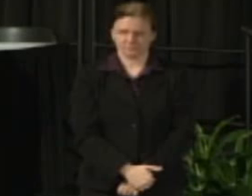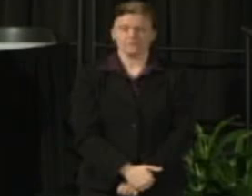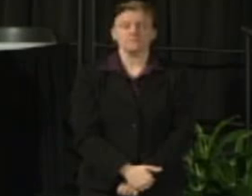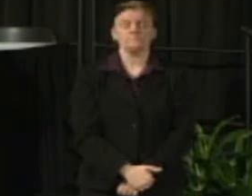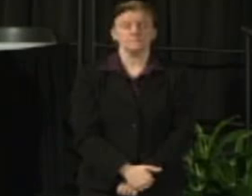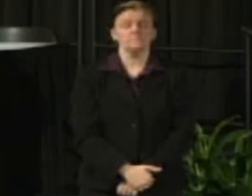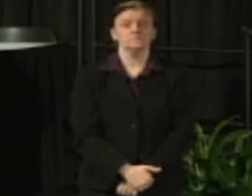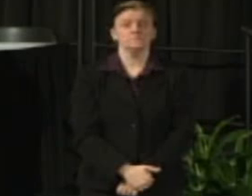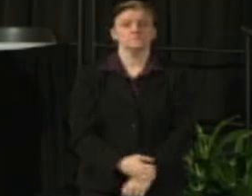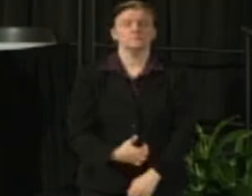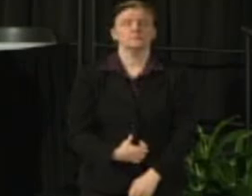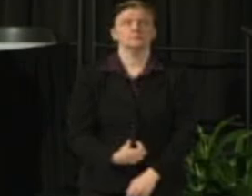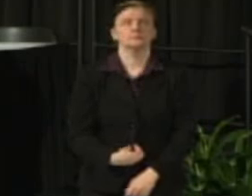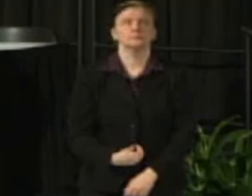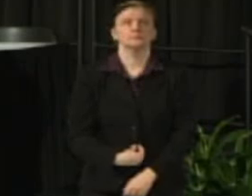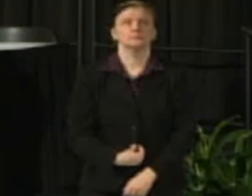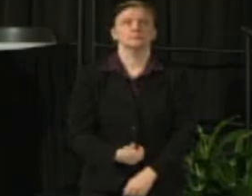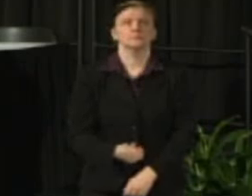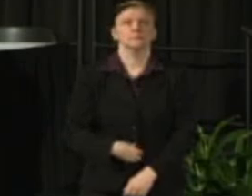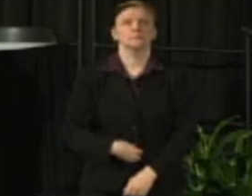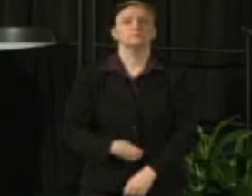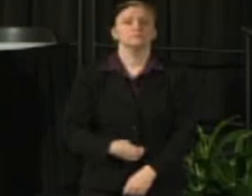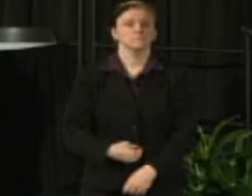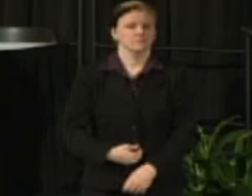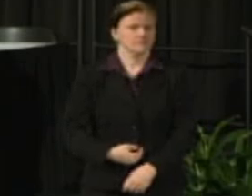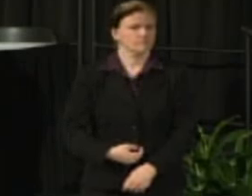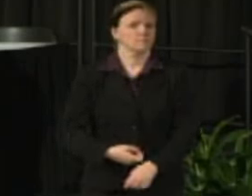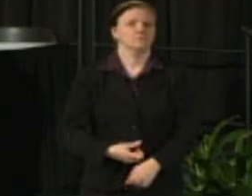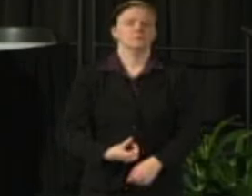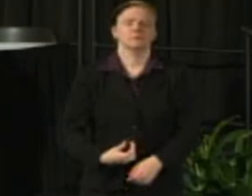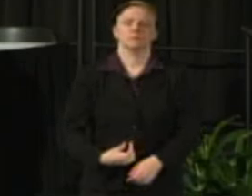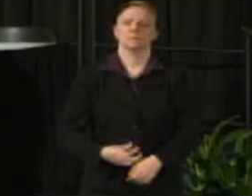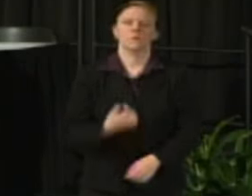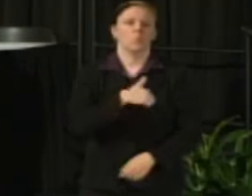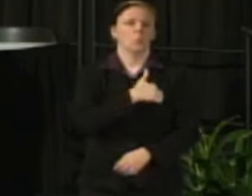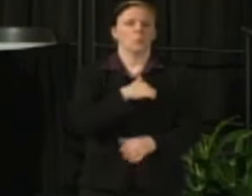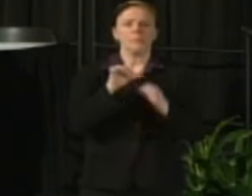So we'll continue to do what we can to help in the effort. Thanks.